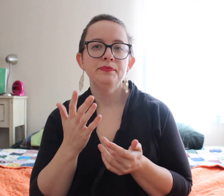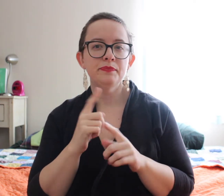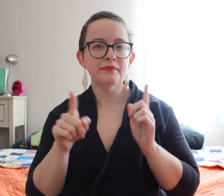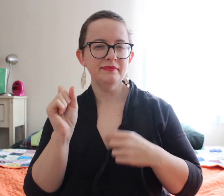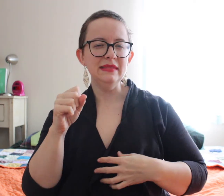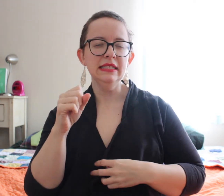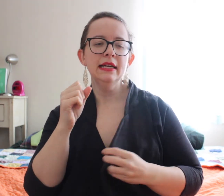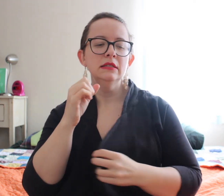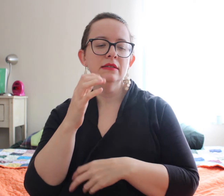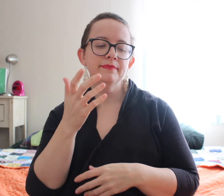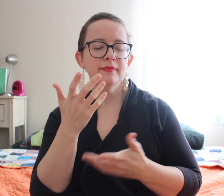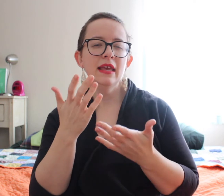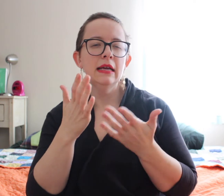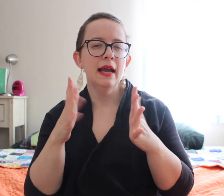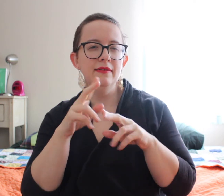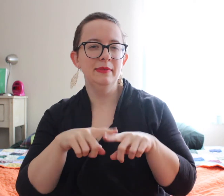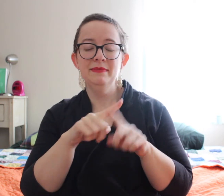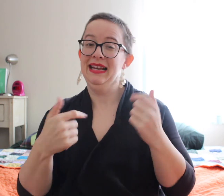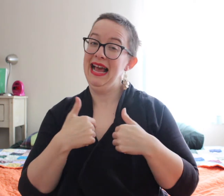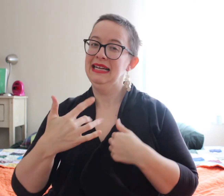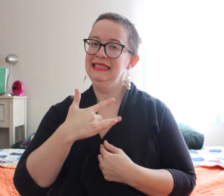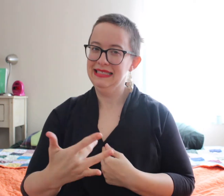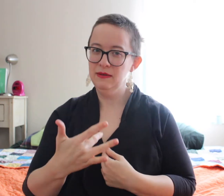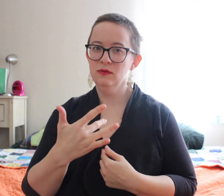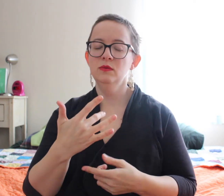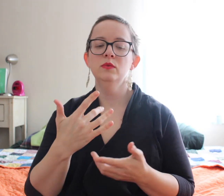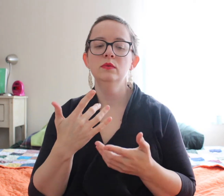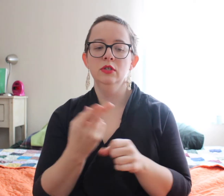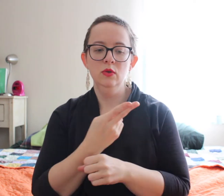Um... but yeah, I would say it kind of depends.